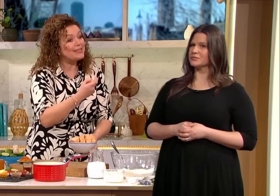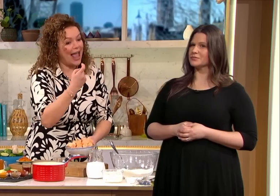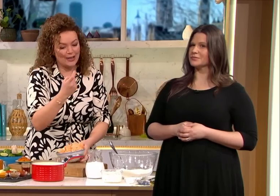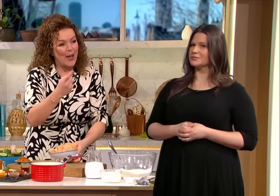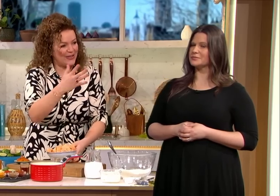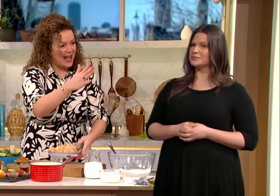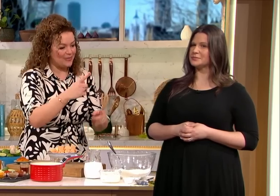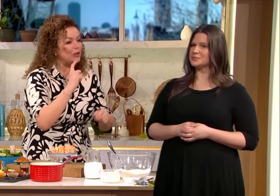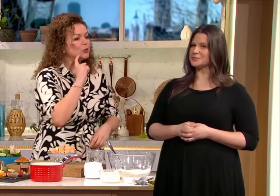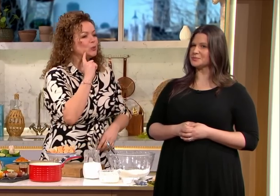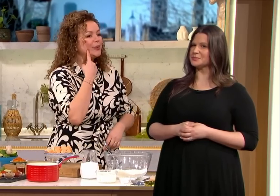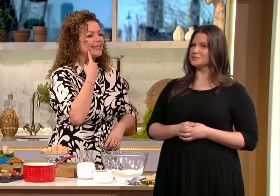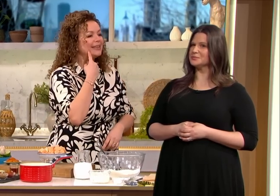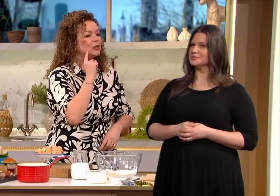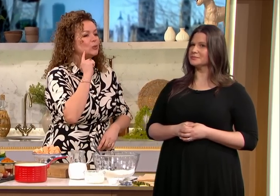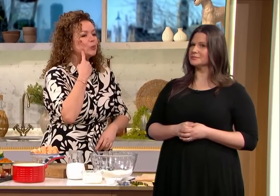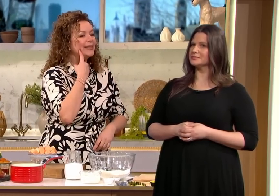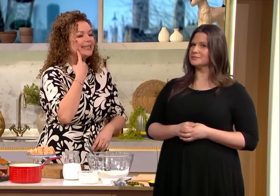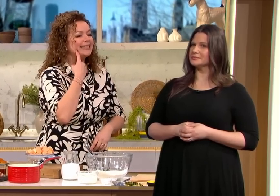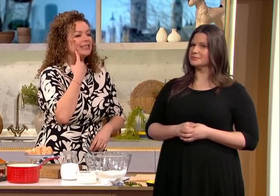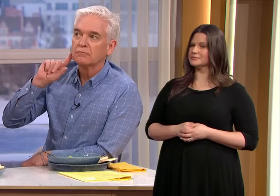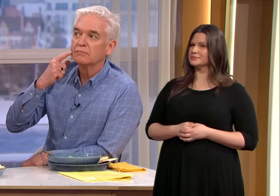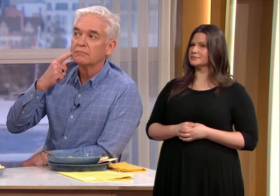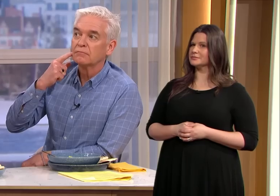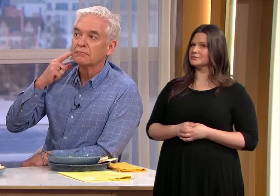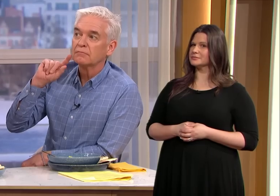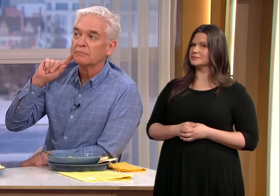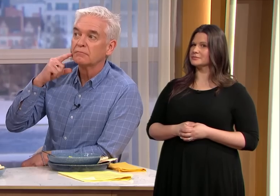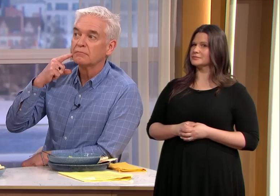then sweet potato sweet potato